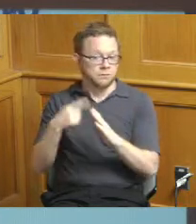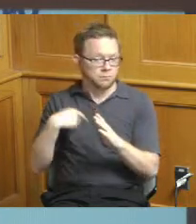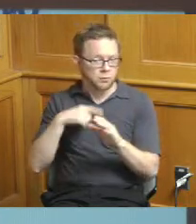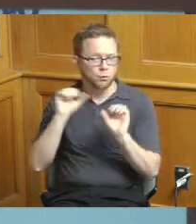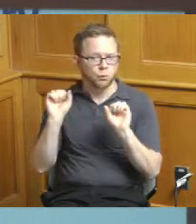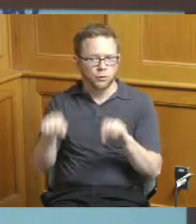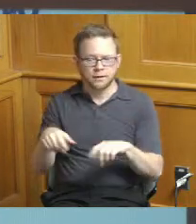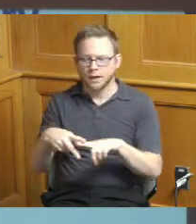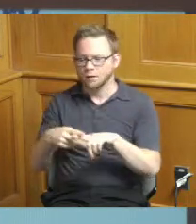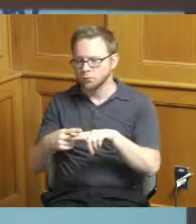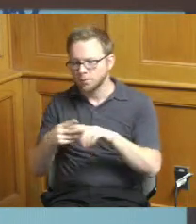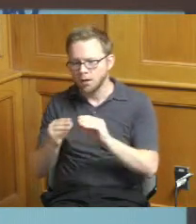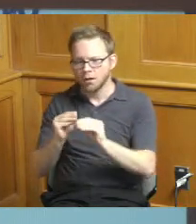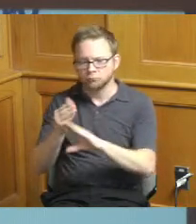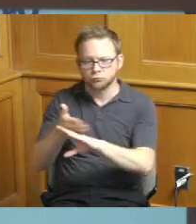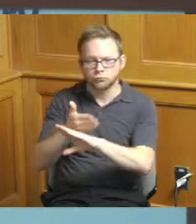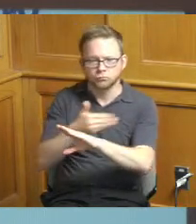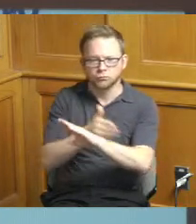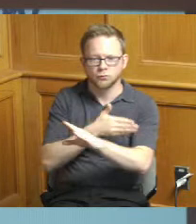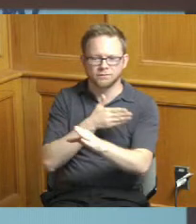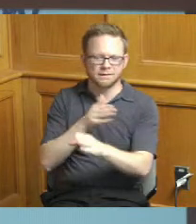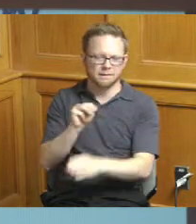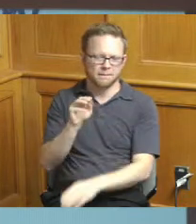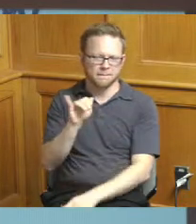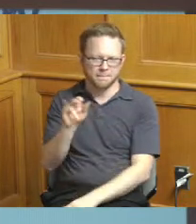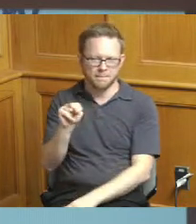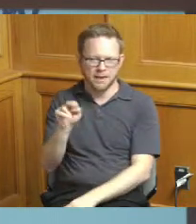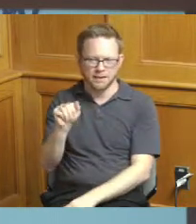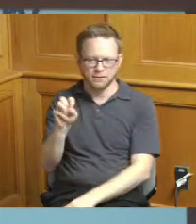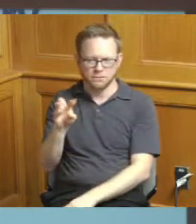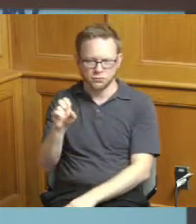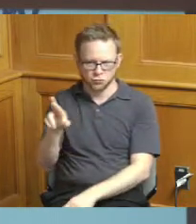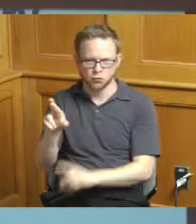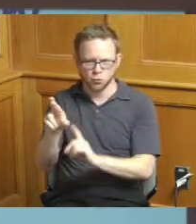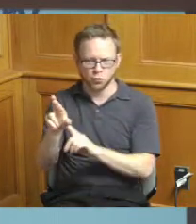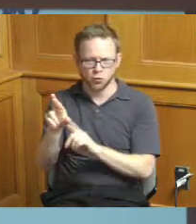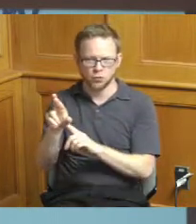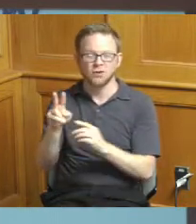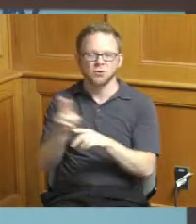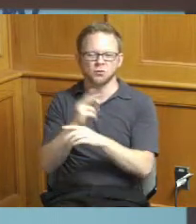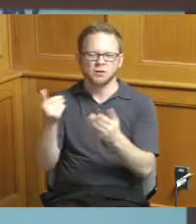and rehabilitate our main sewers using trenchless technology so this is the lining work where we go